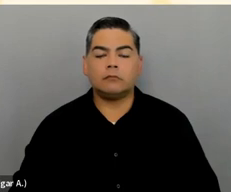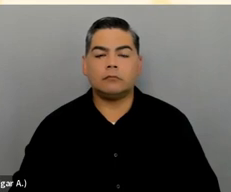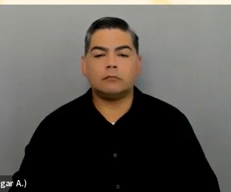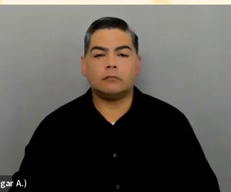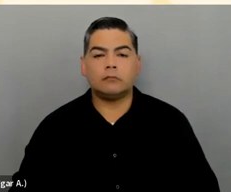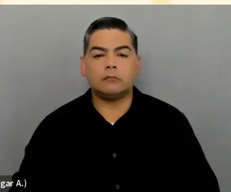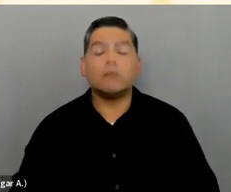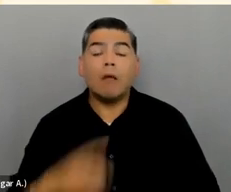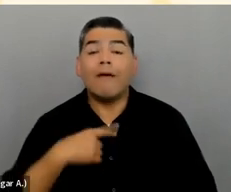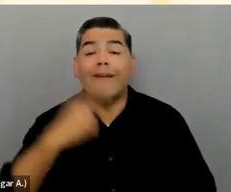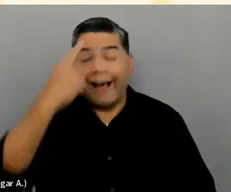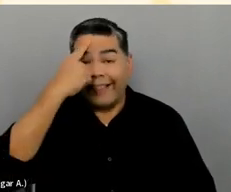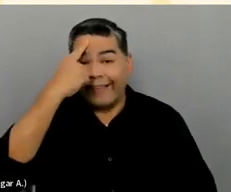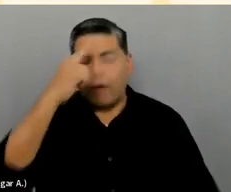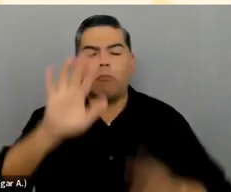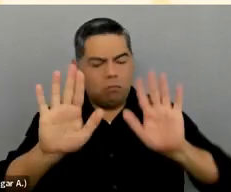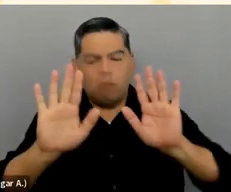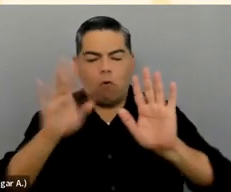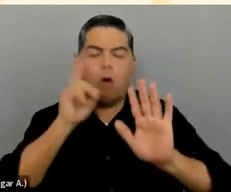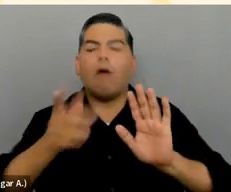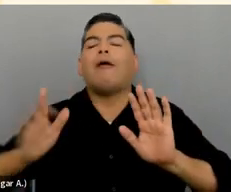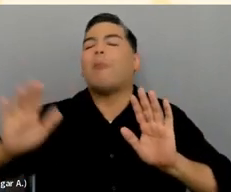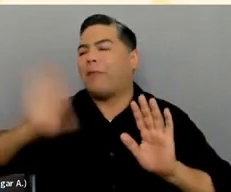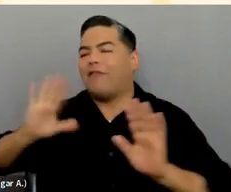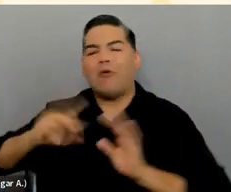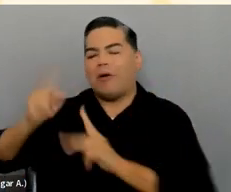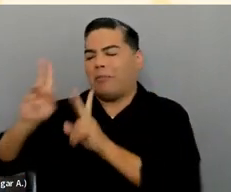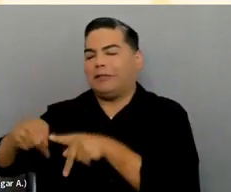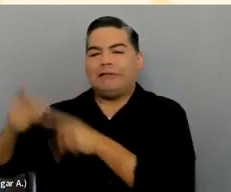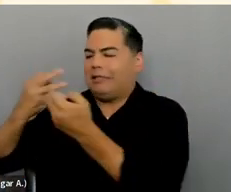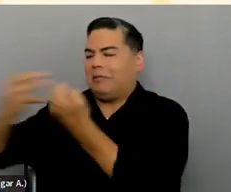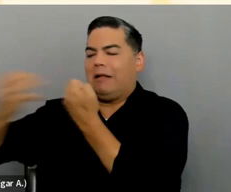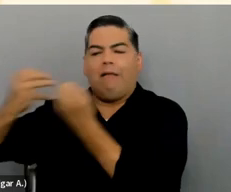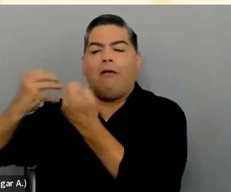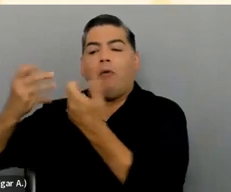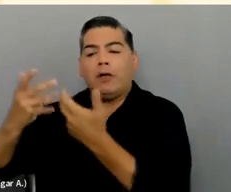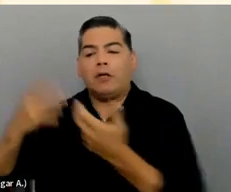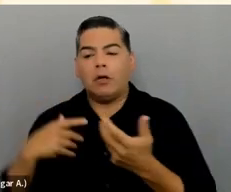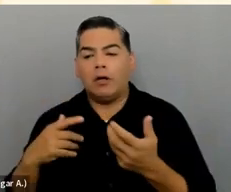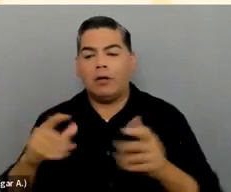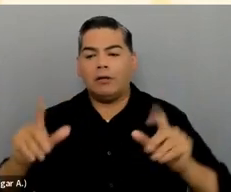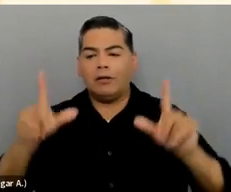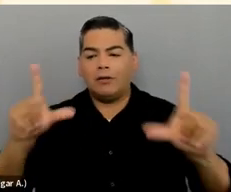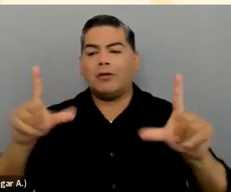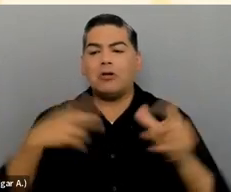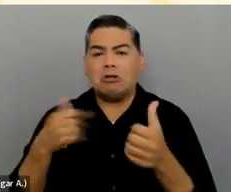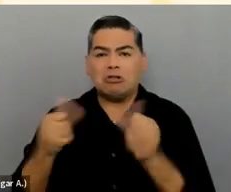Somebody once described it to me as this: Try to describe it like you were describing an image over the phone